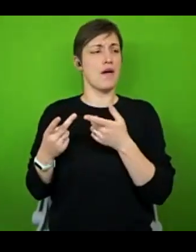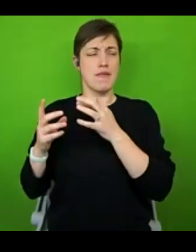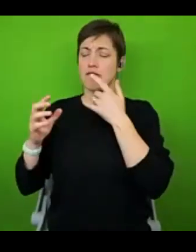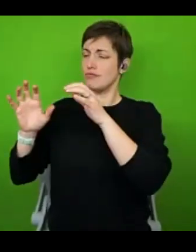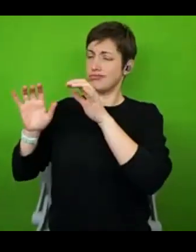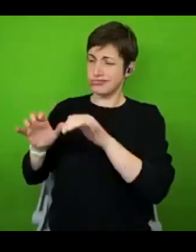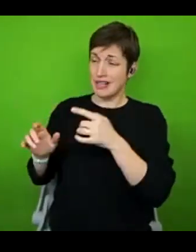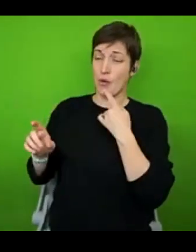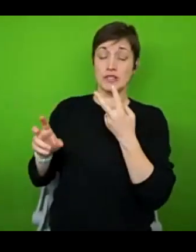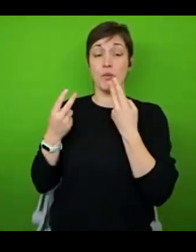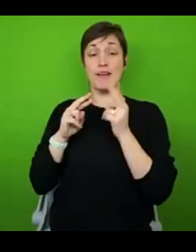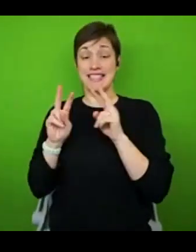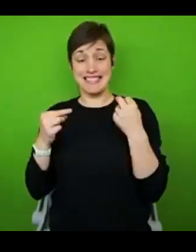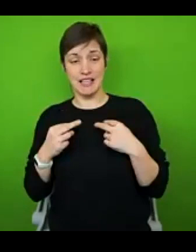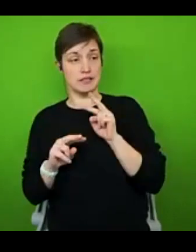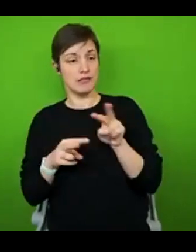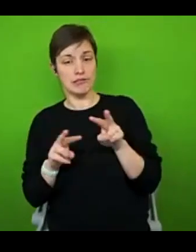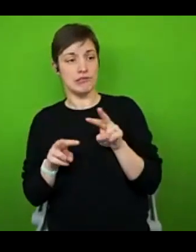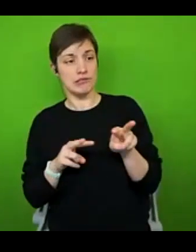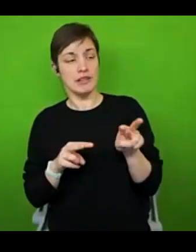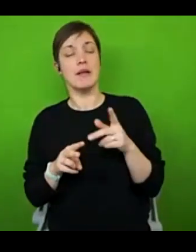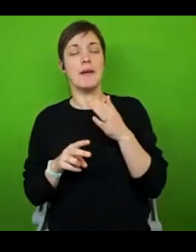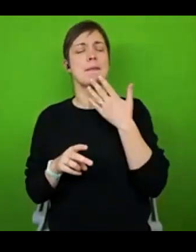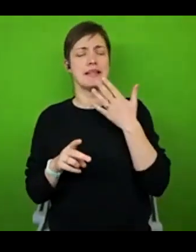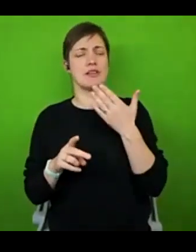here. And I hope you'll forgive any little flops in